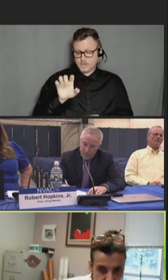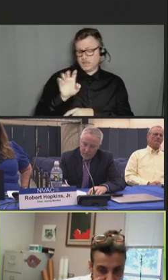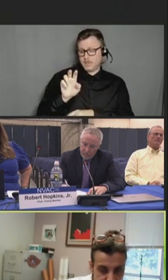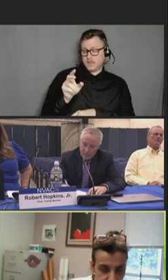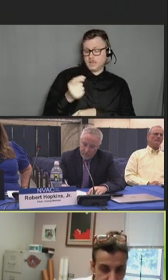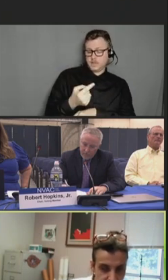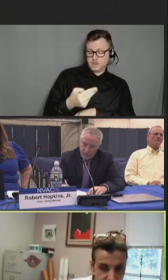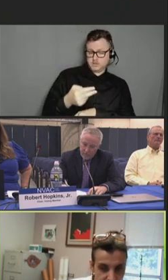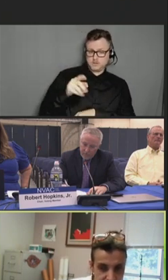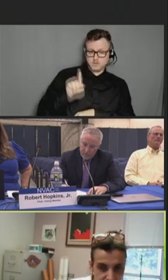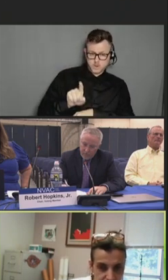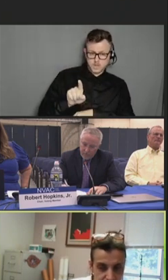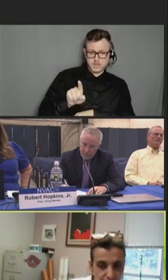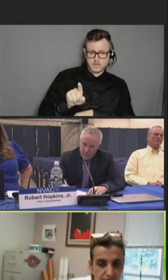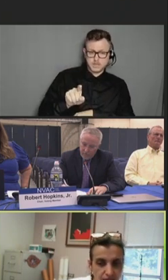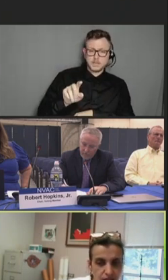and cell-based vaccines.